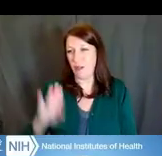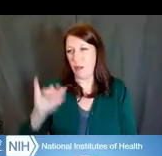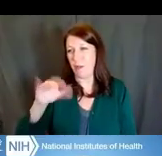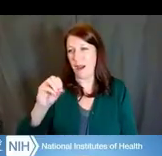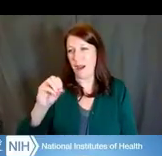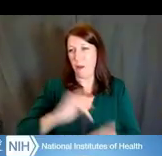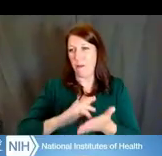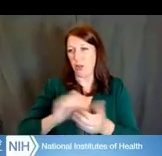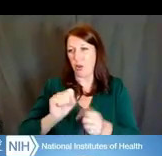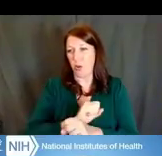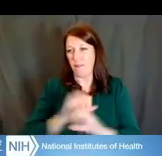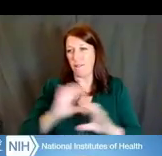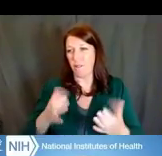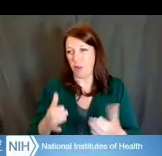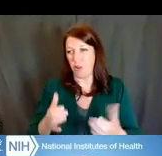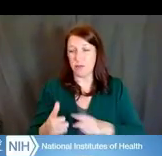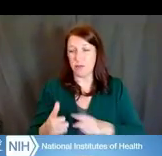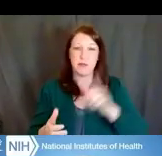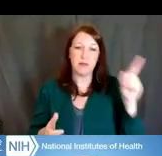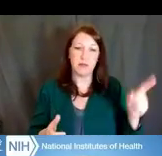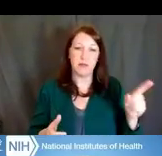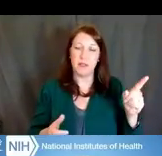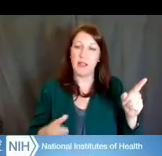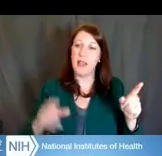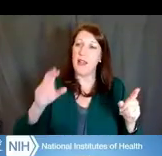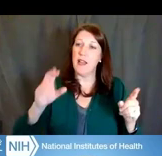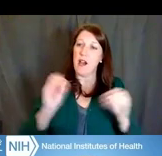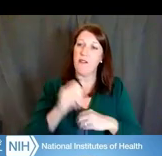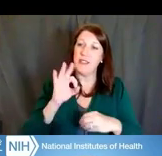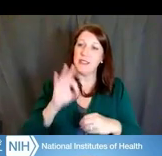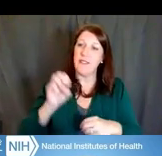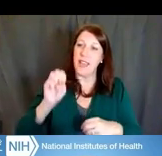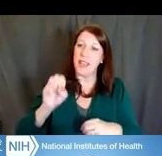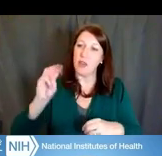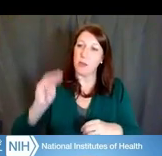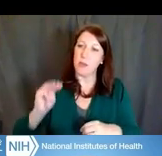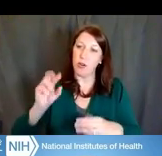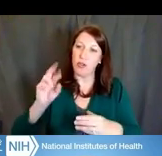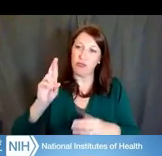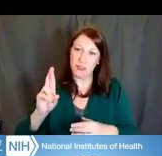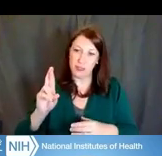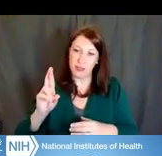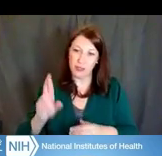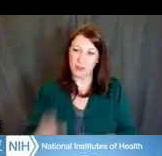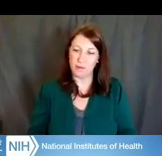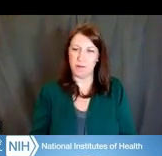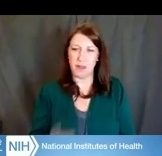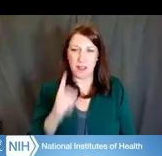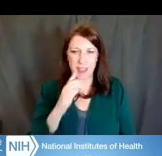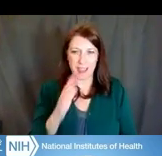which is located in the Office of Extramural Research. I think that they are raring to go.